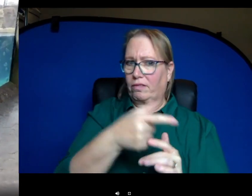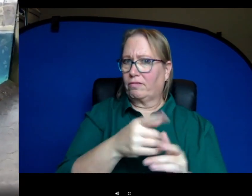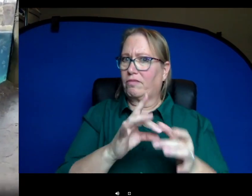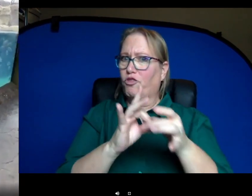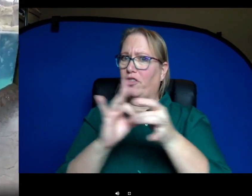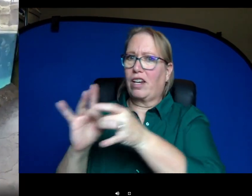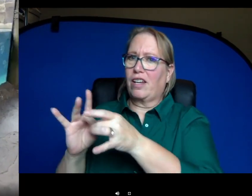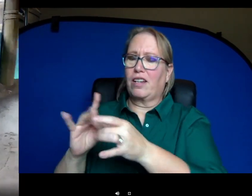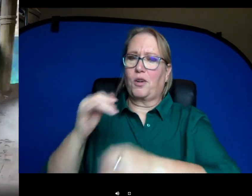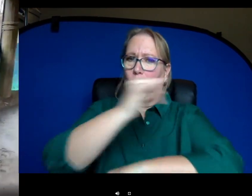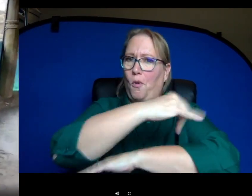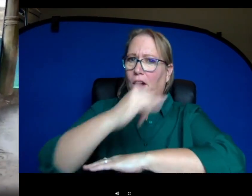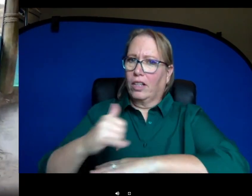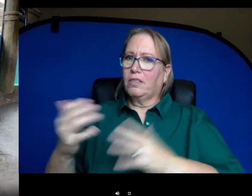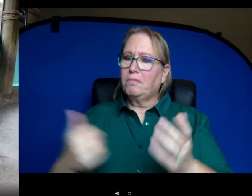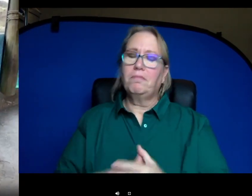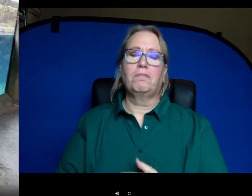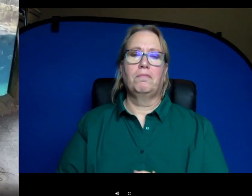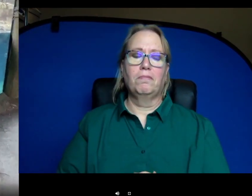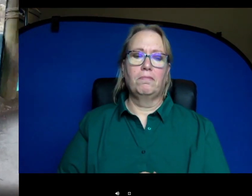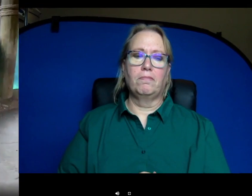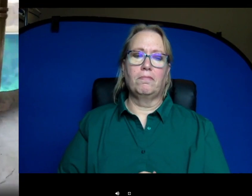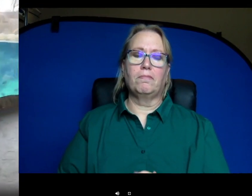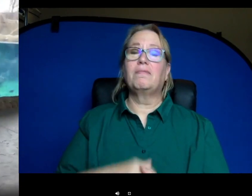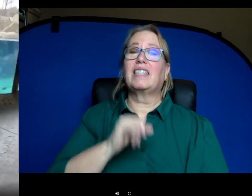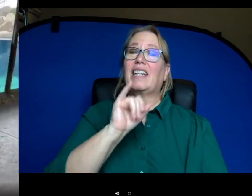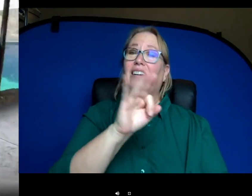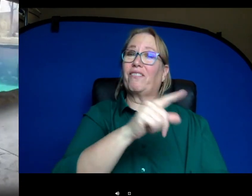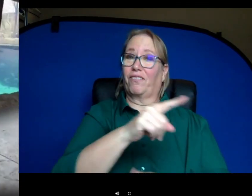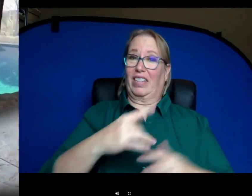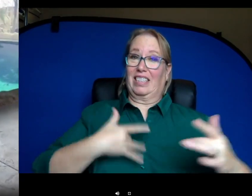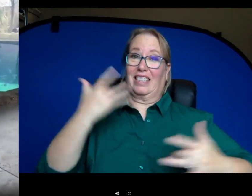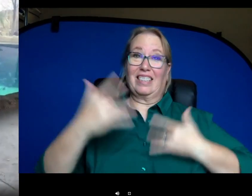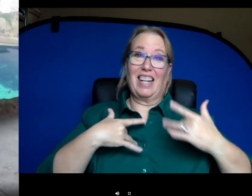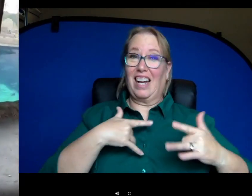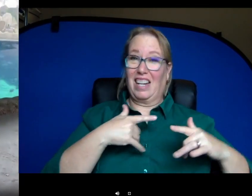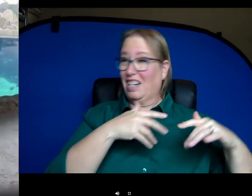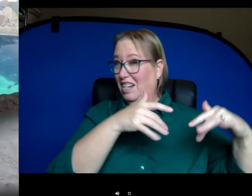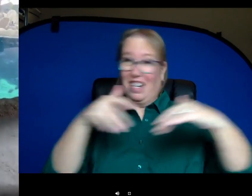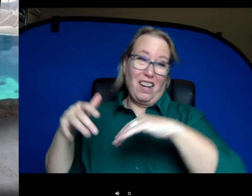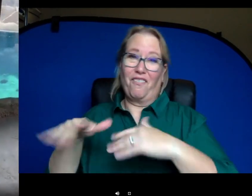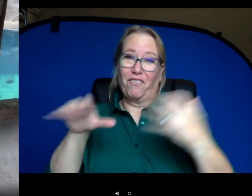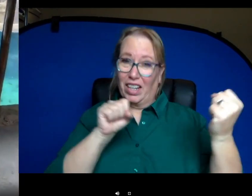that they are related to whales and porpoises. When they get really excited or moving really quickly, like Fiona is,